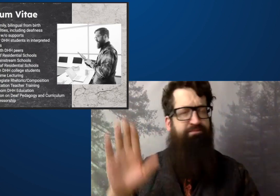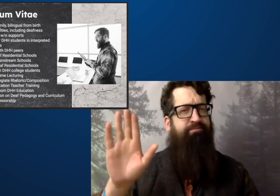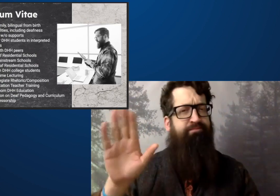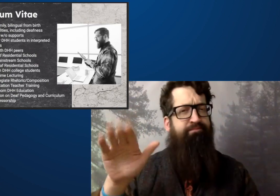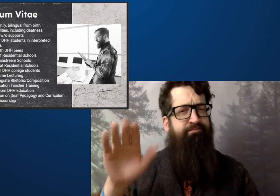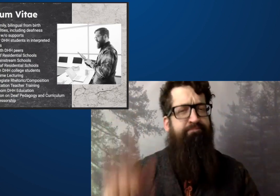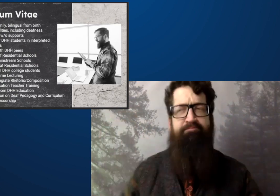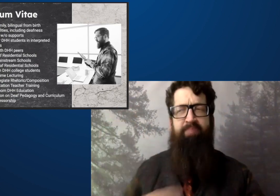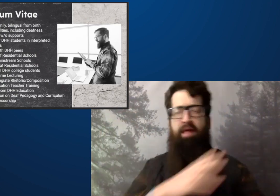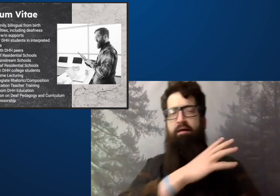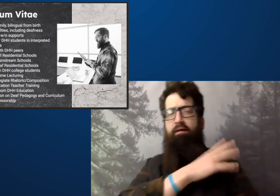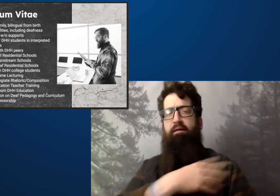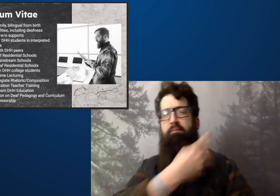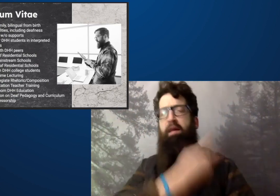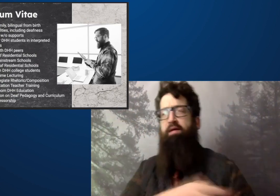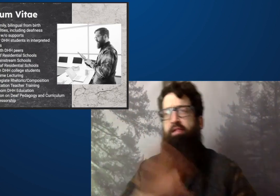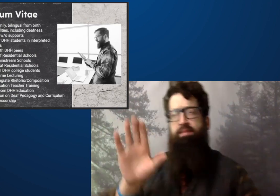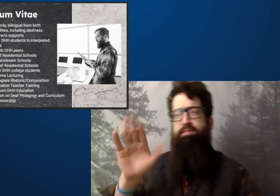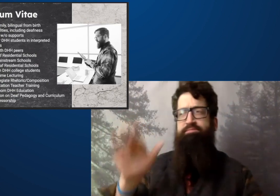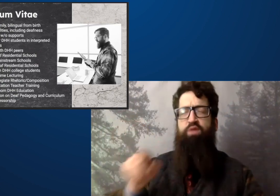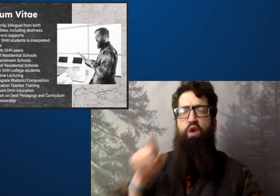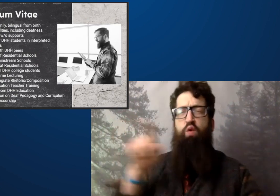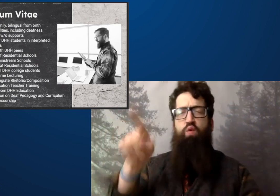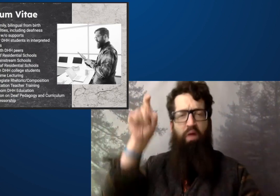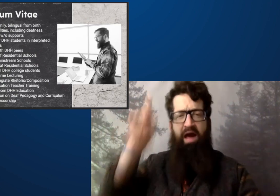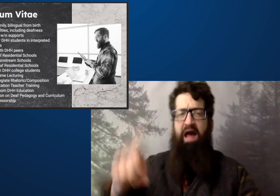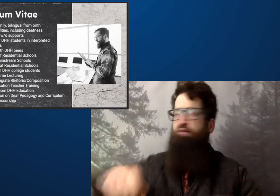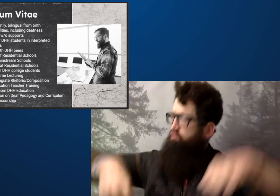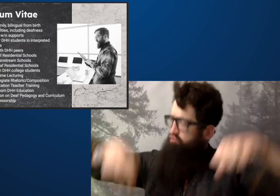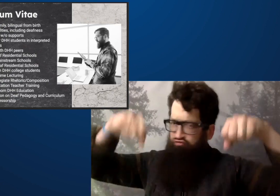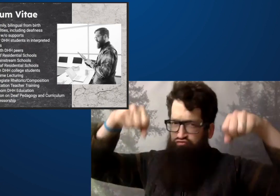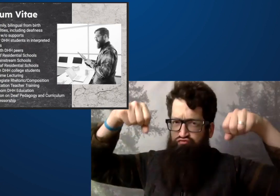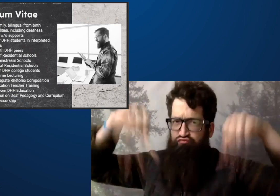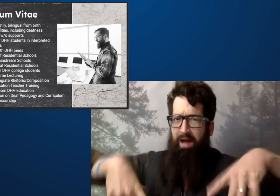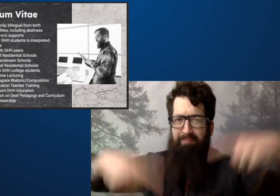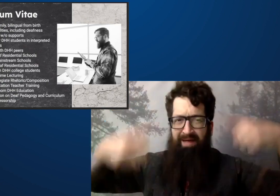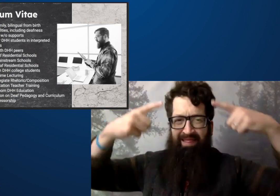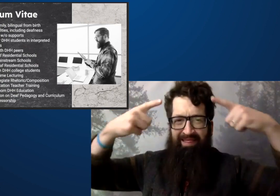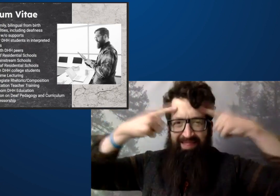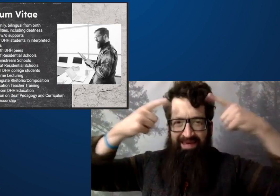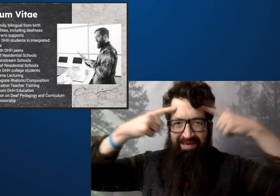My assistant teacher had said, Michael,